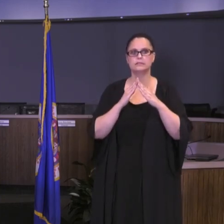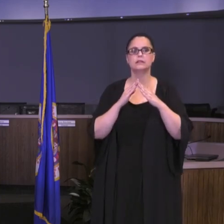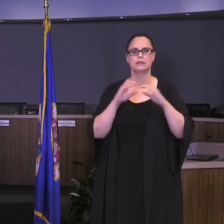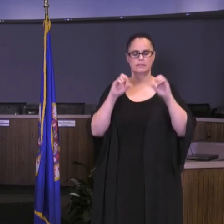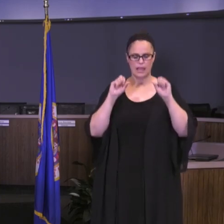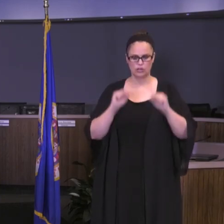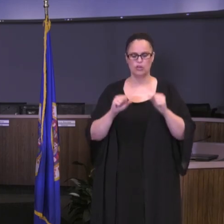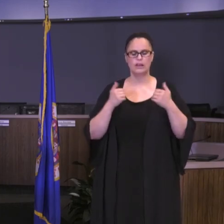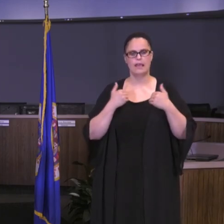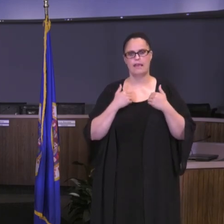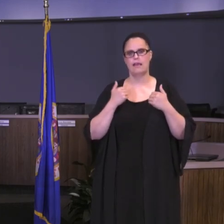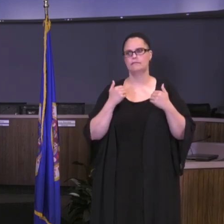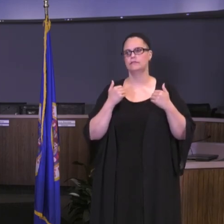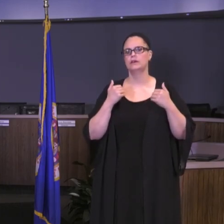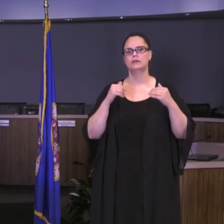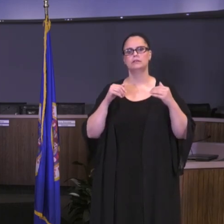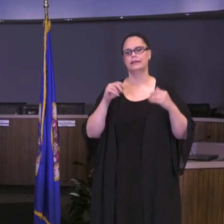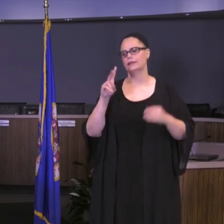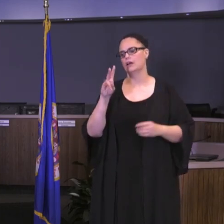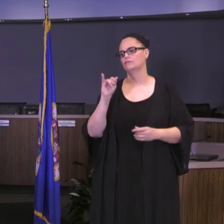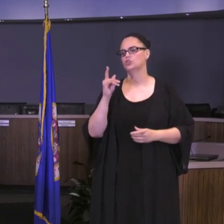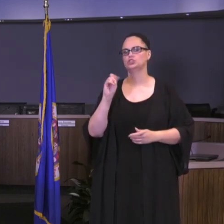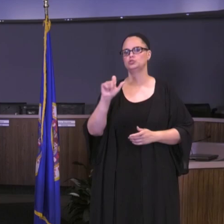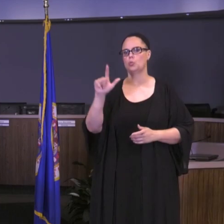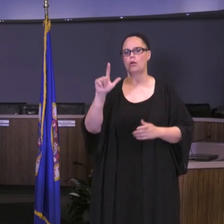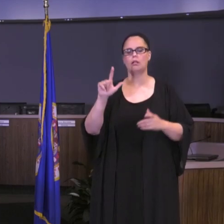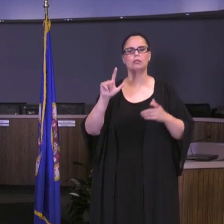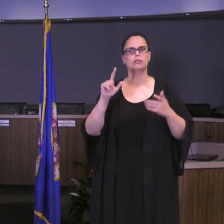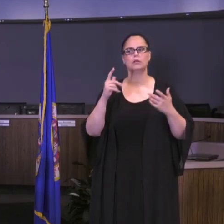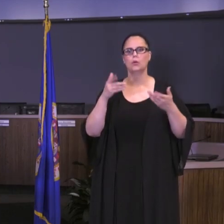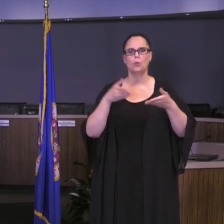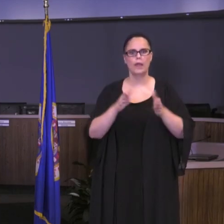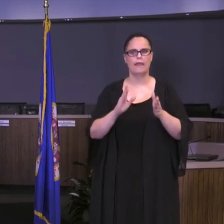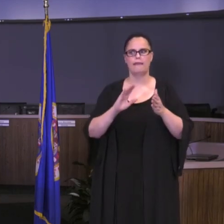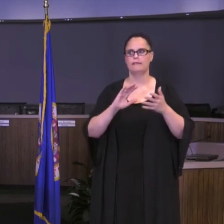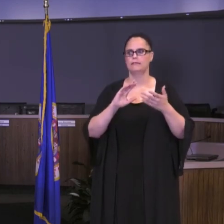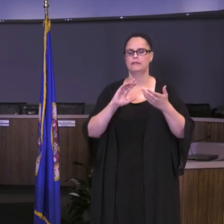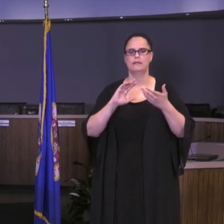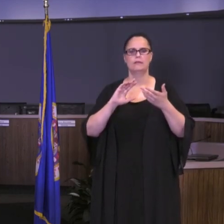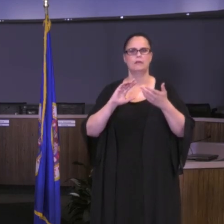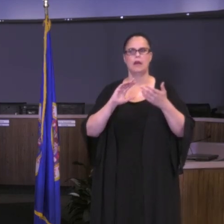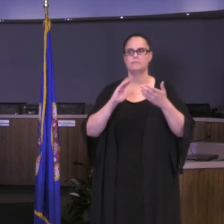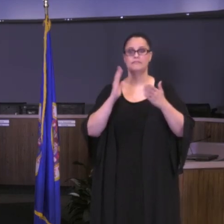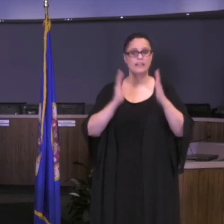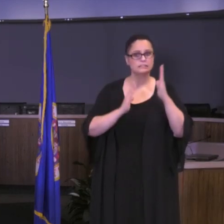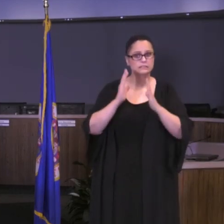virtual way, or in some cases, do it in a face-to-face fashion following safety guidelines. So there will be more to